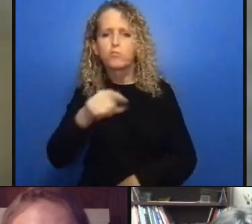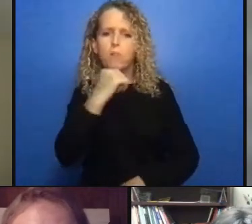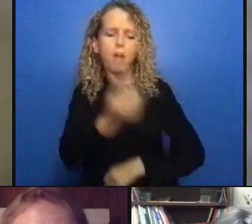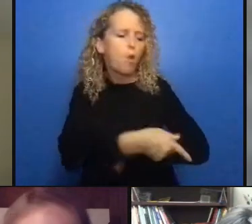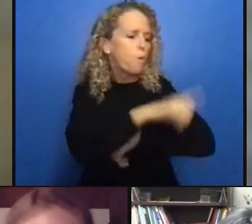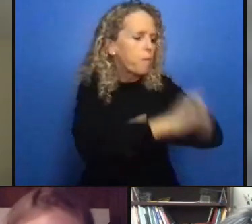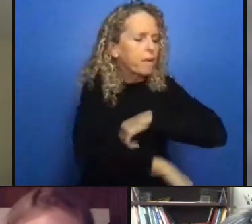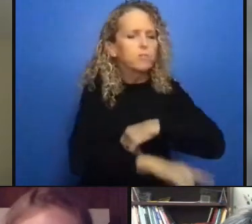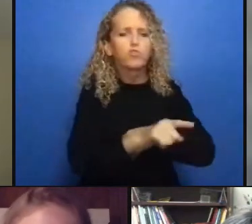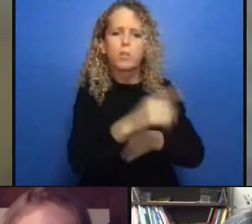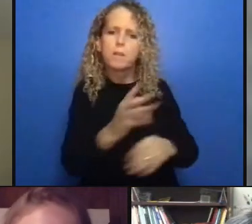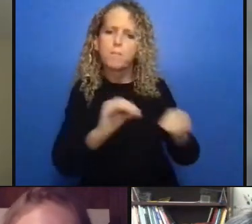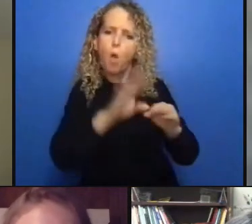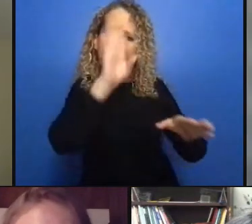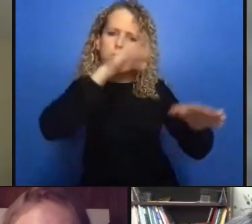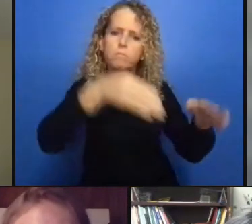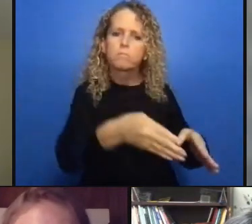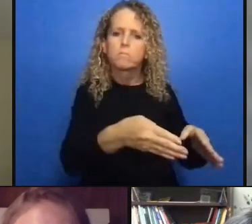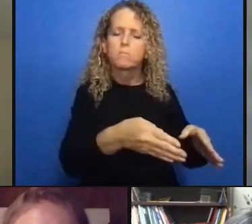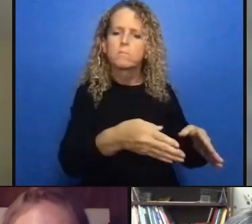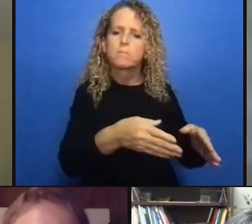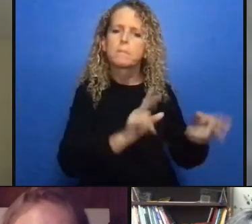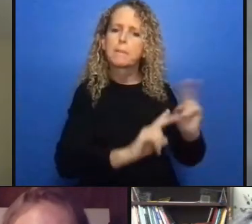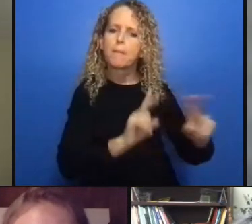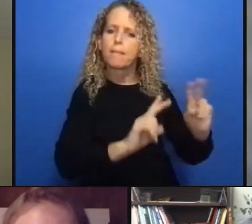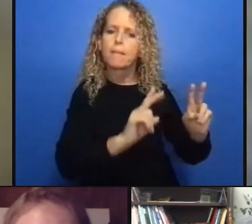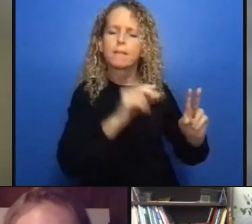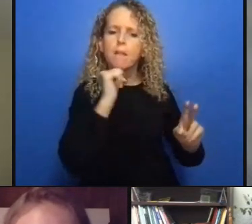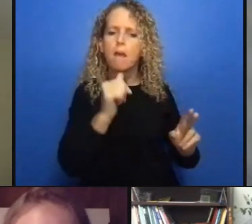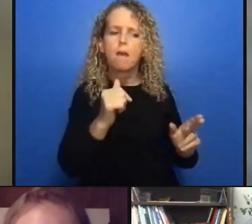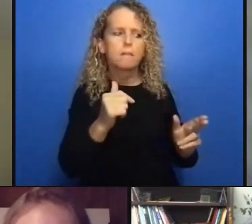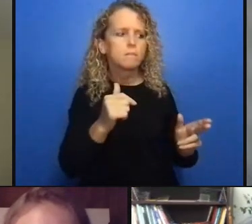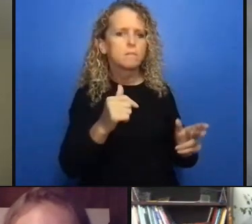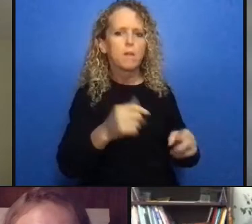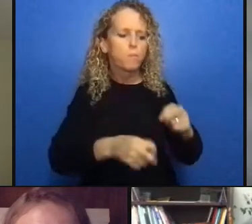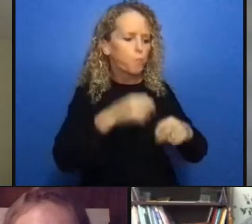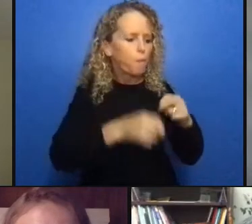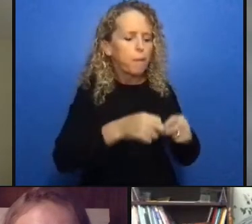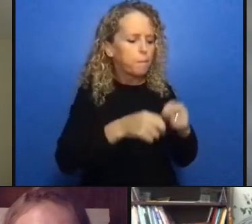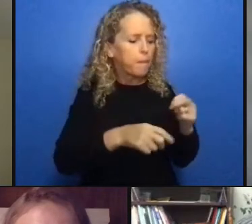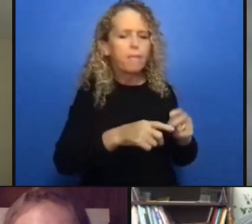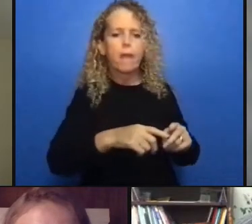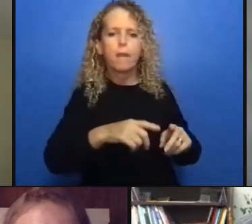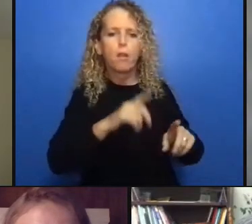so it is sad that it had to be a pandemic to be considered so that the number of individuals